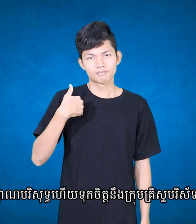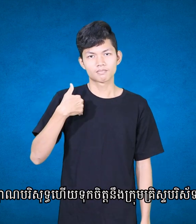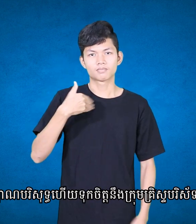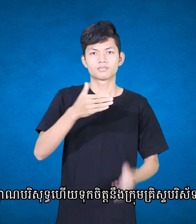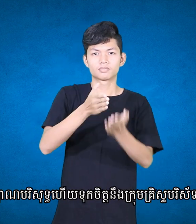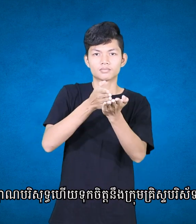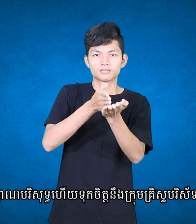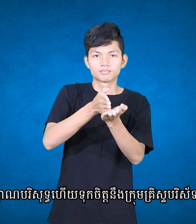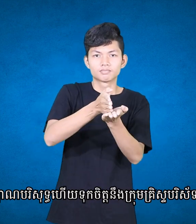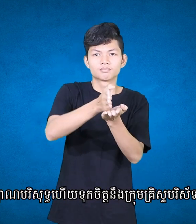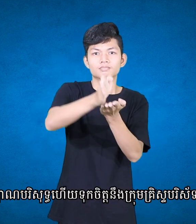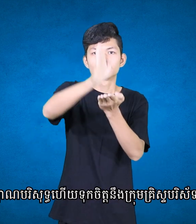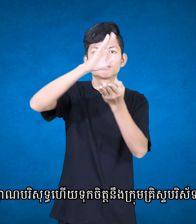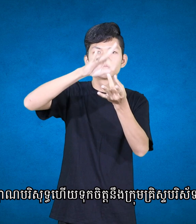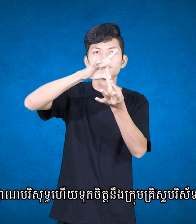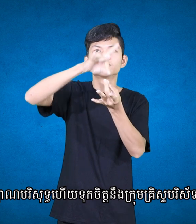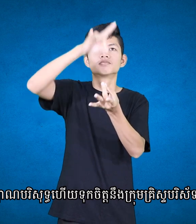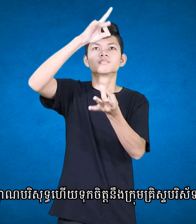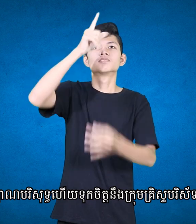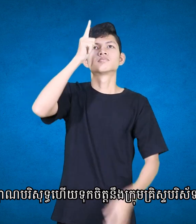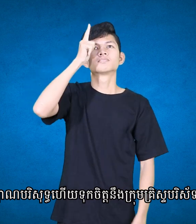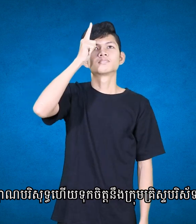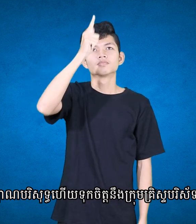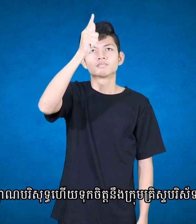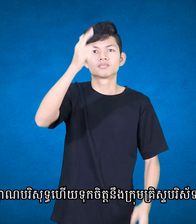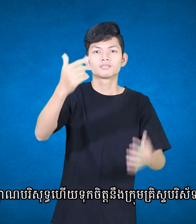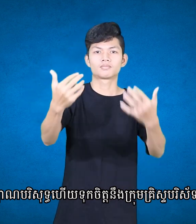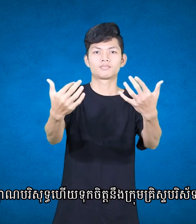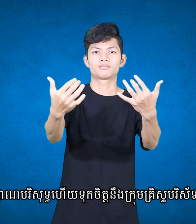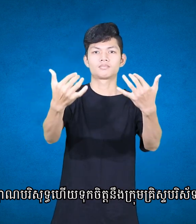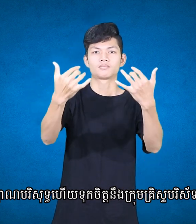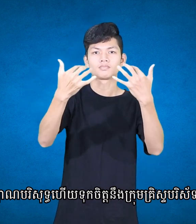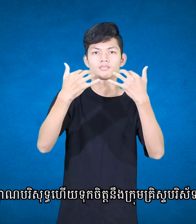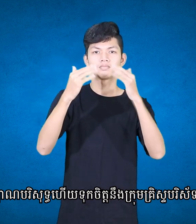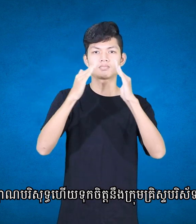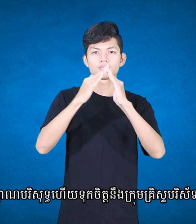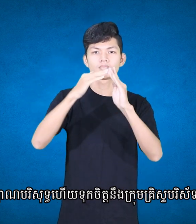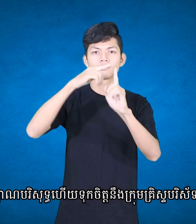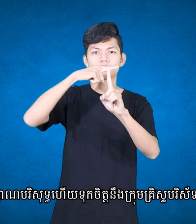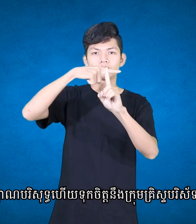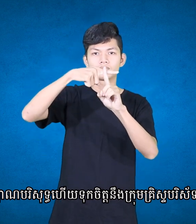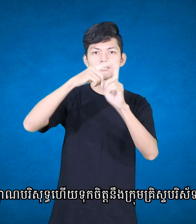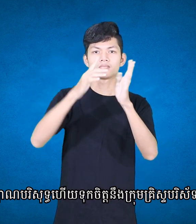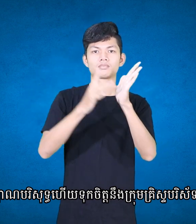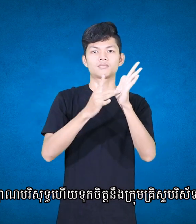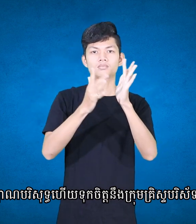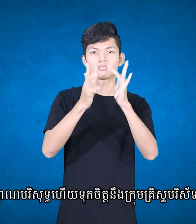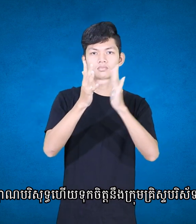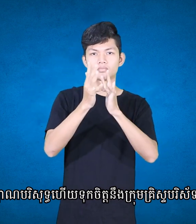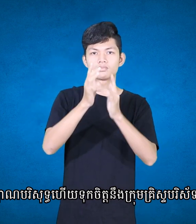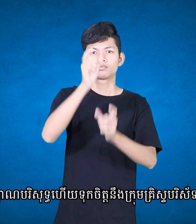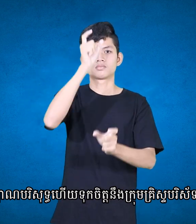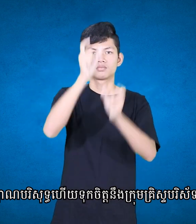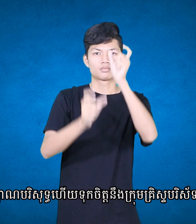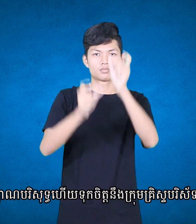I believe in the Holy Spirit, the holy church, the communion of saints